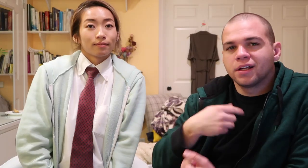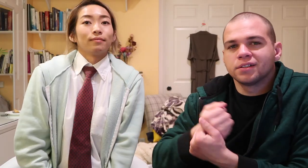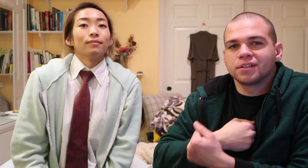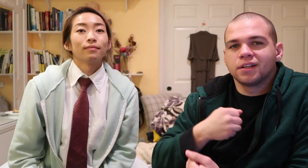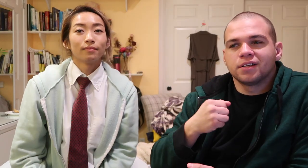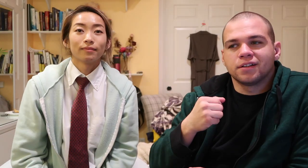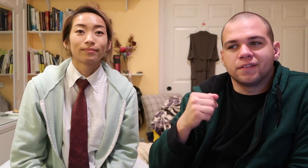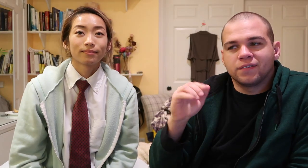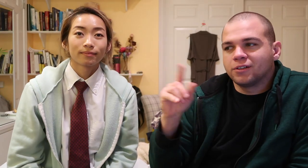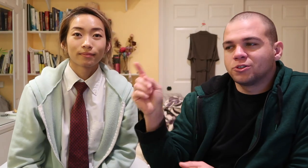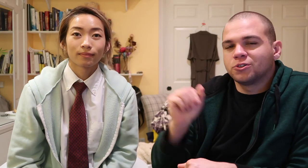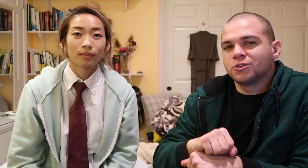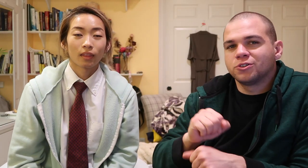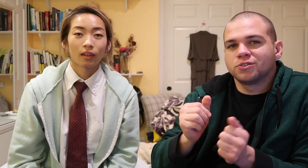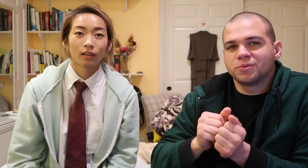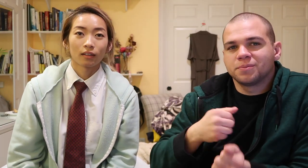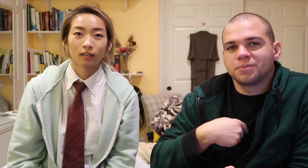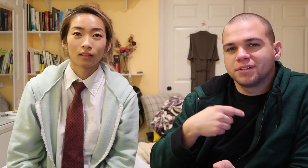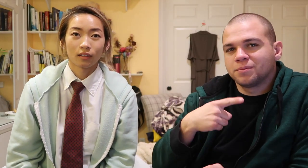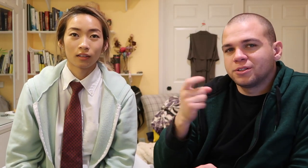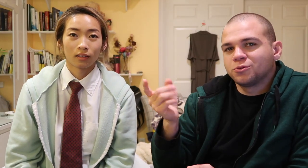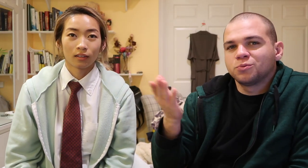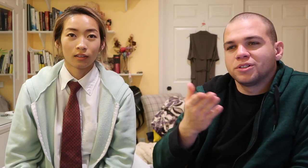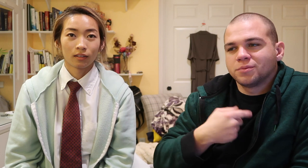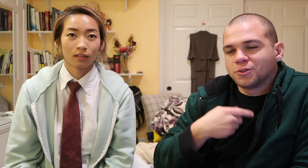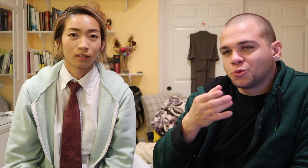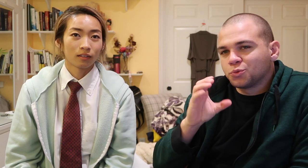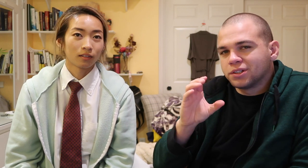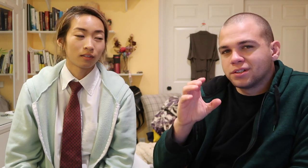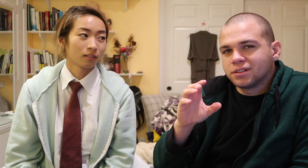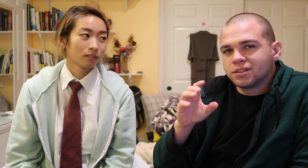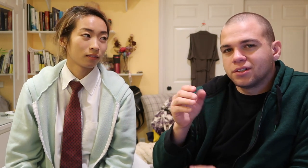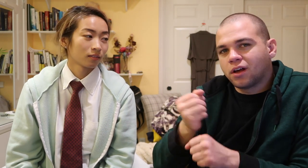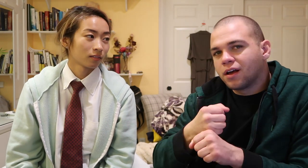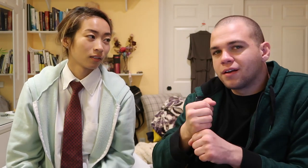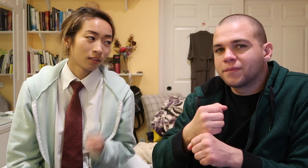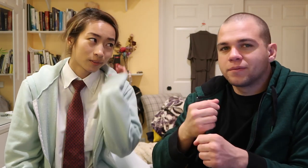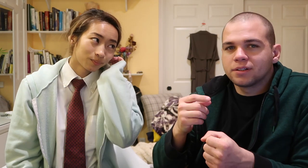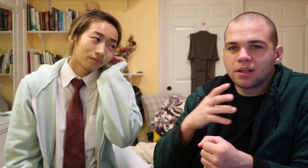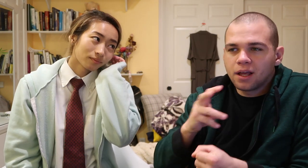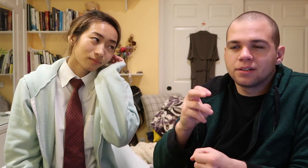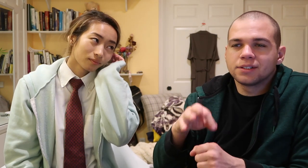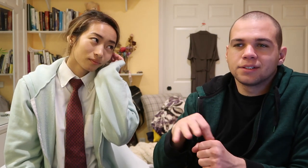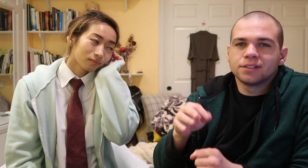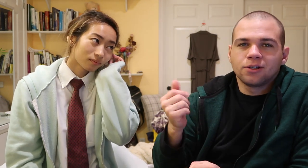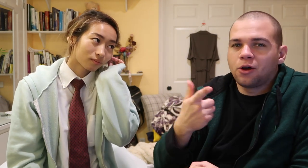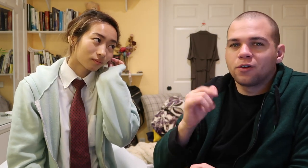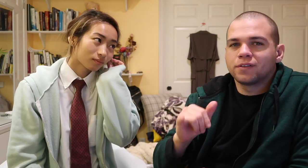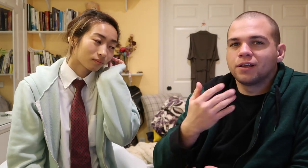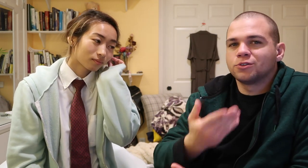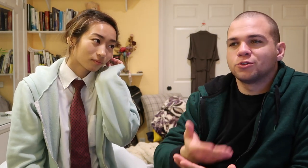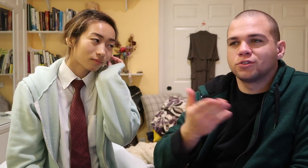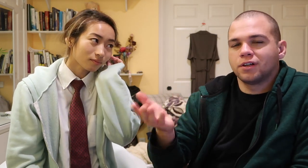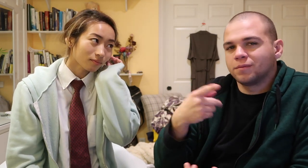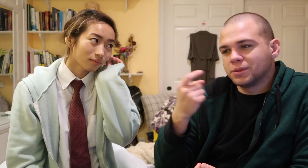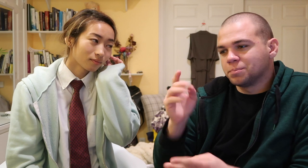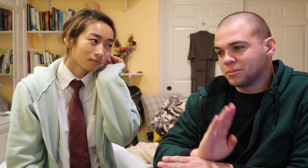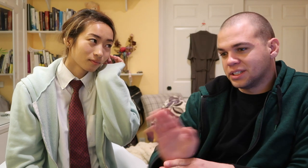yeah i love that she works with me because she brings me drinks, coffee and iced tea, all of that good stuff